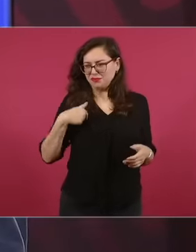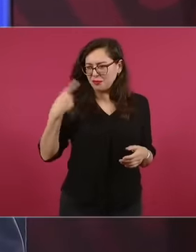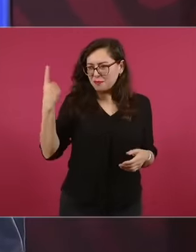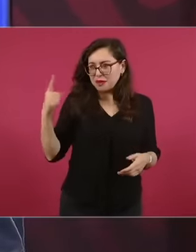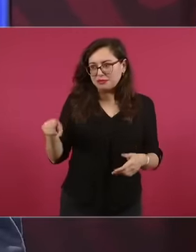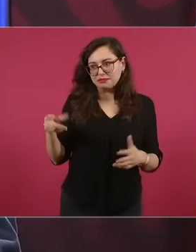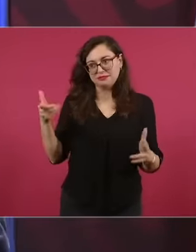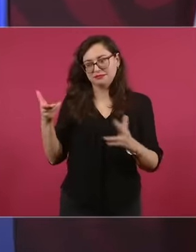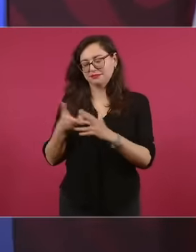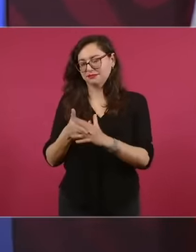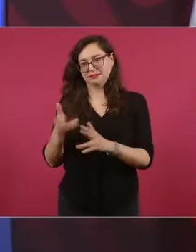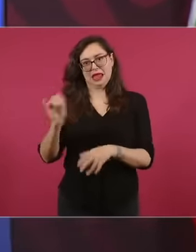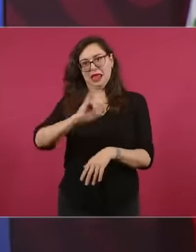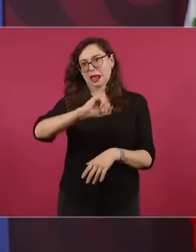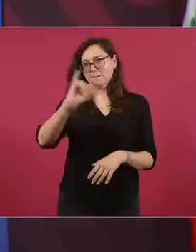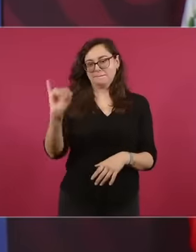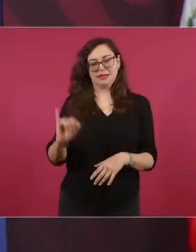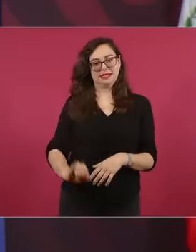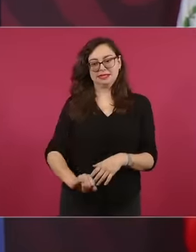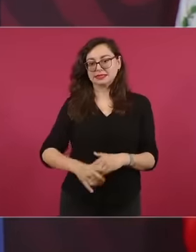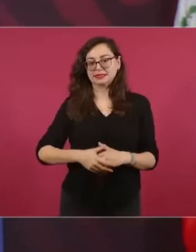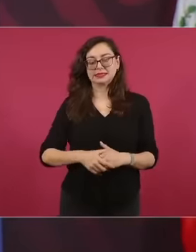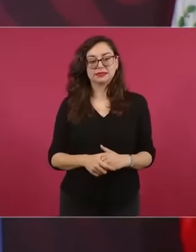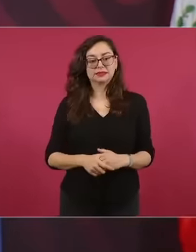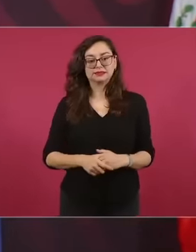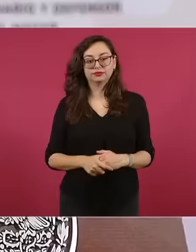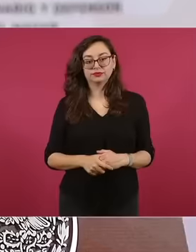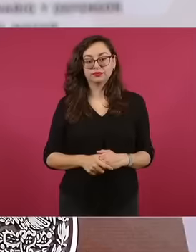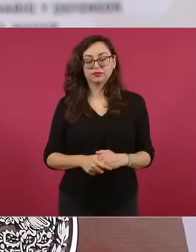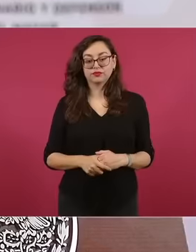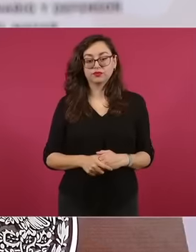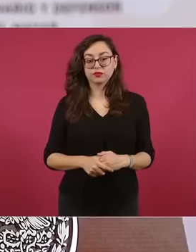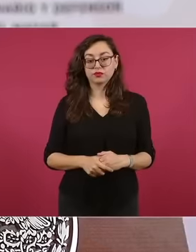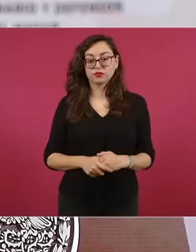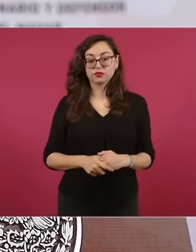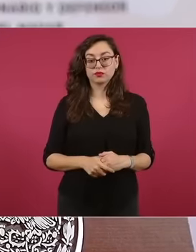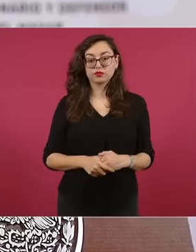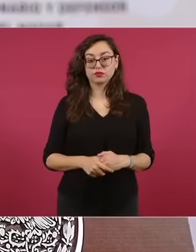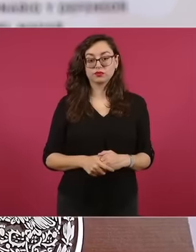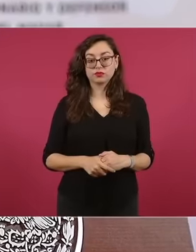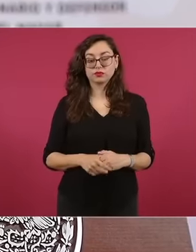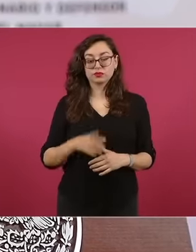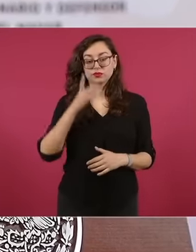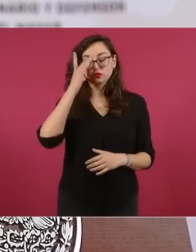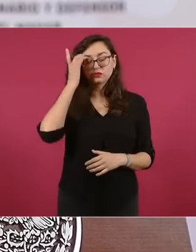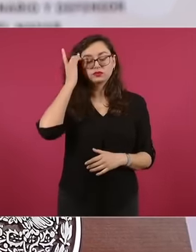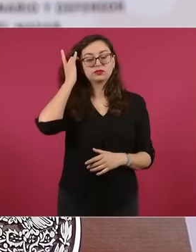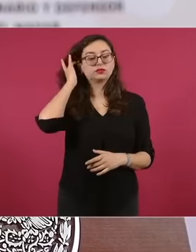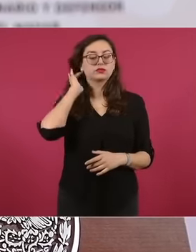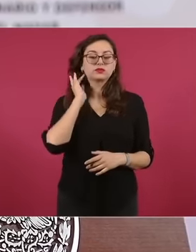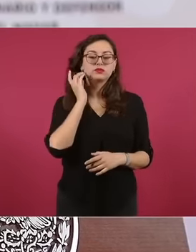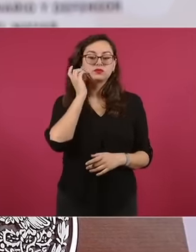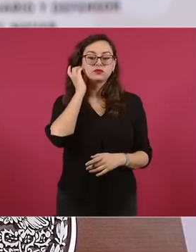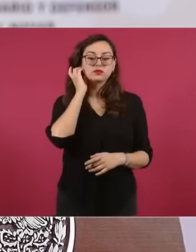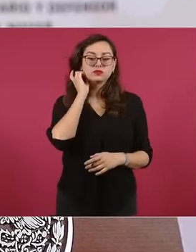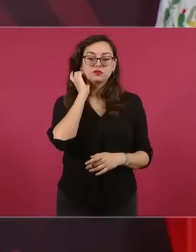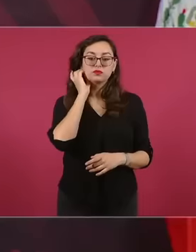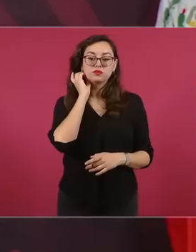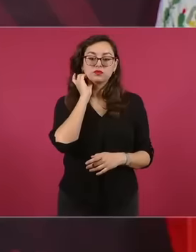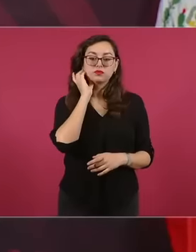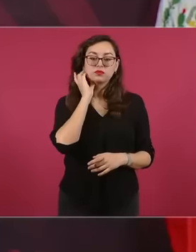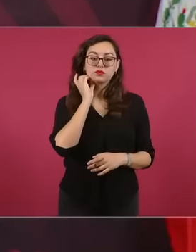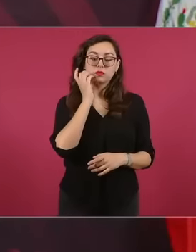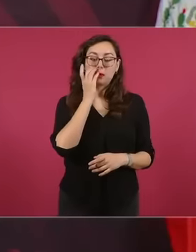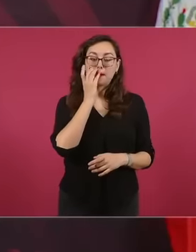I remember what an opponent of